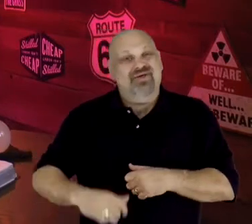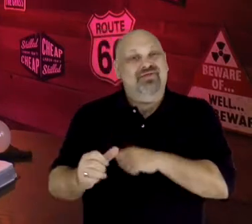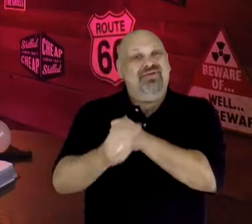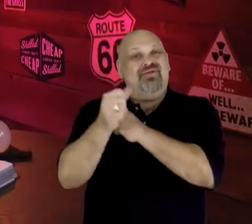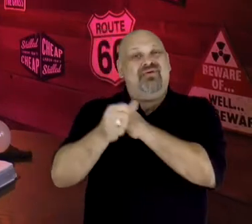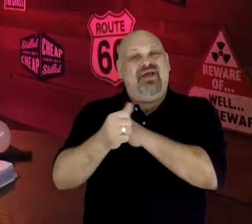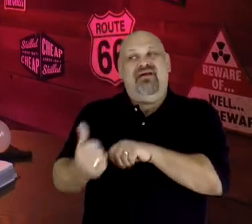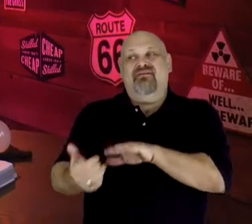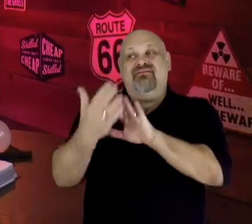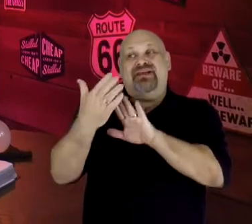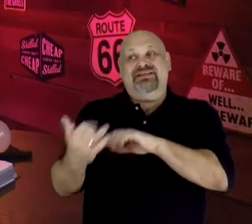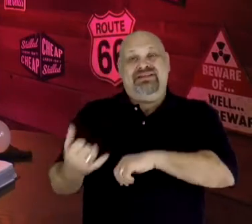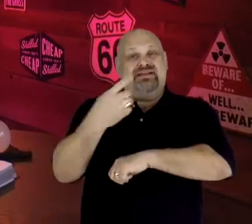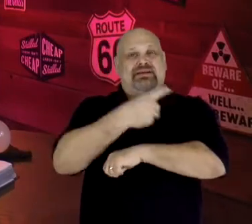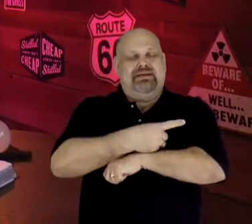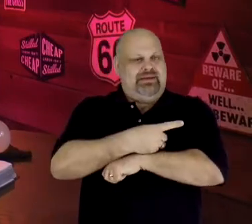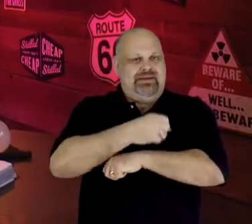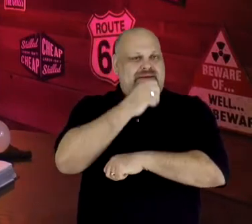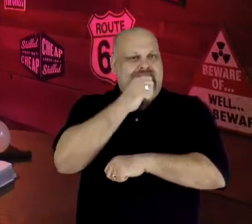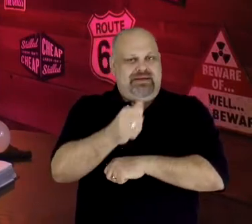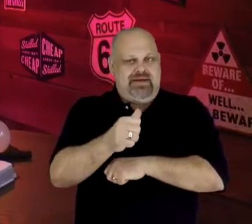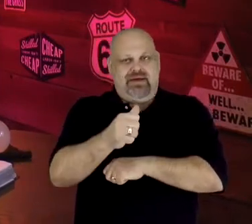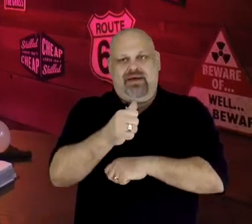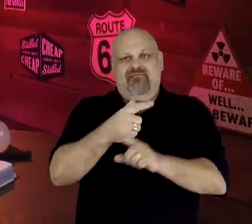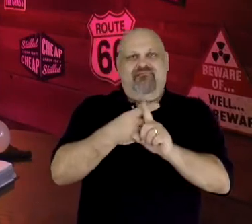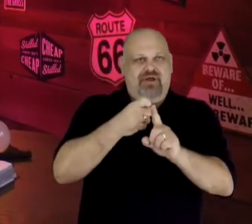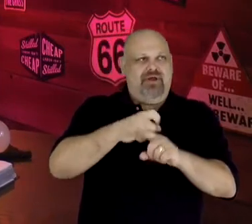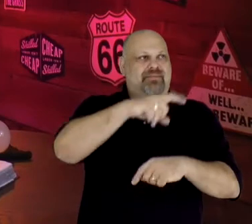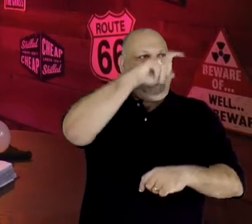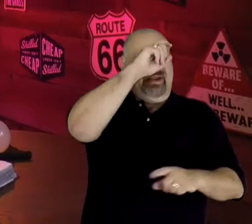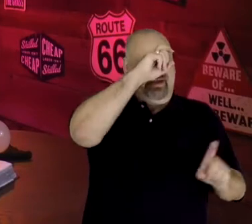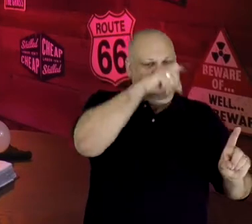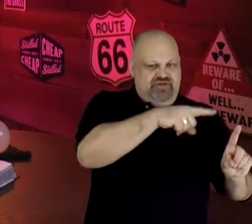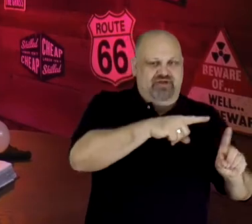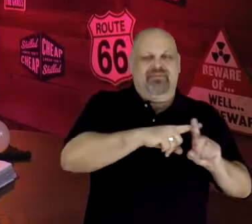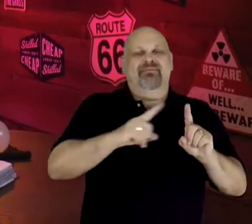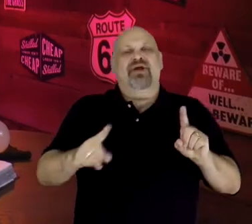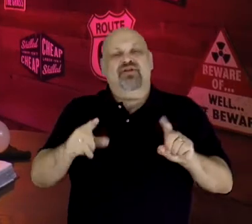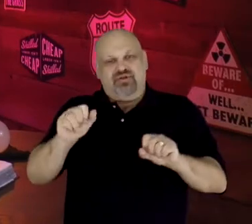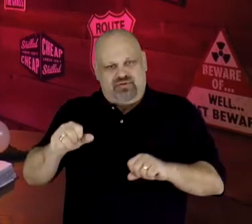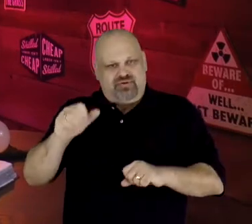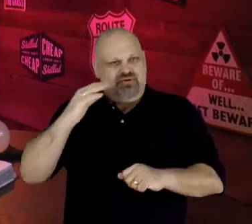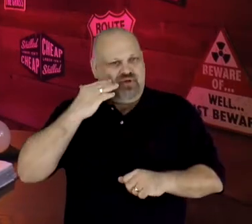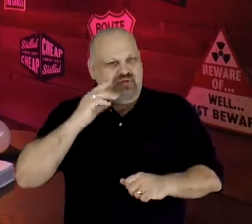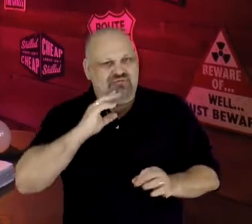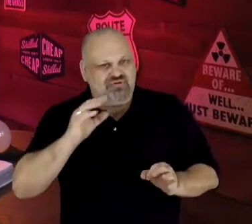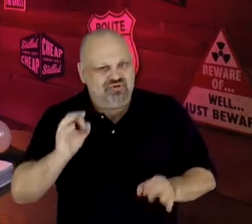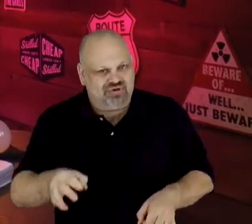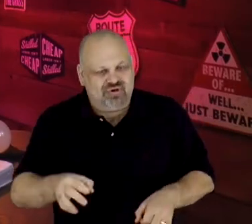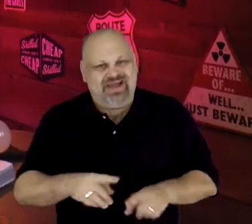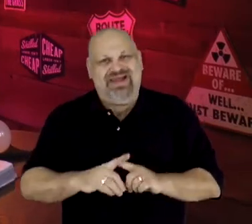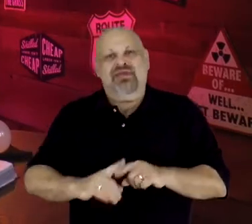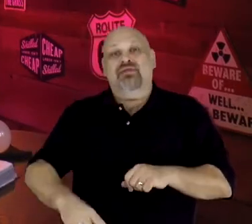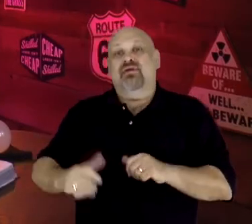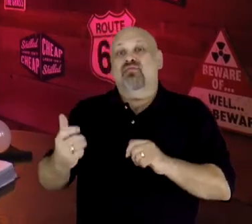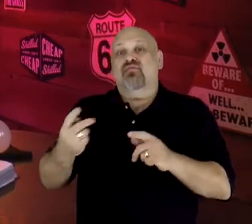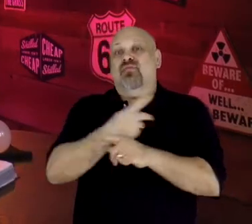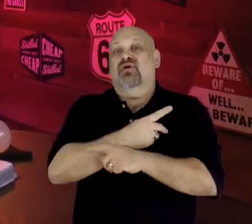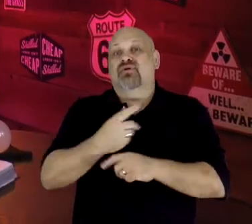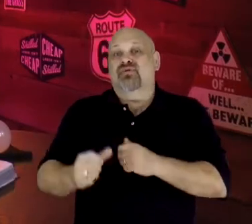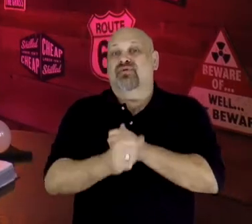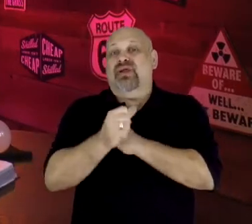today do not literally stem from Egypt, you can be sure that the greatest threat "you see today,